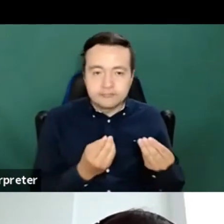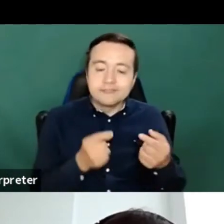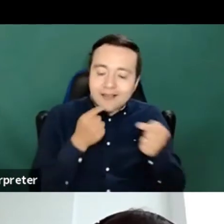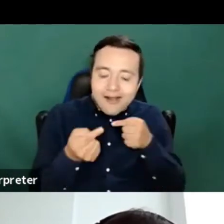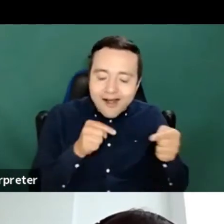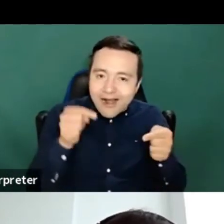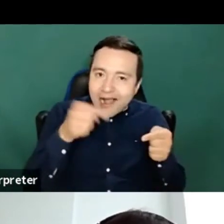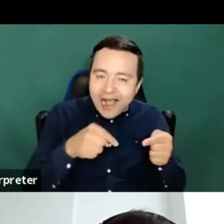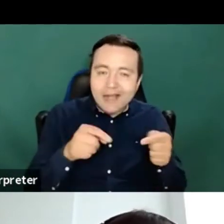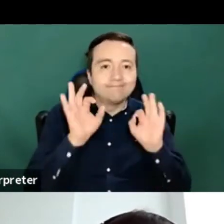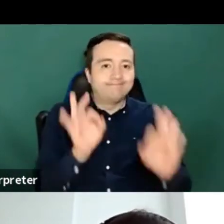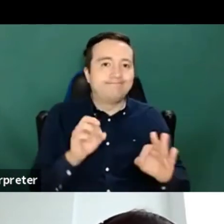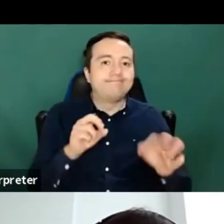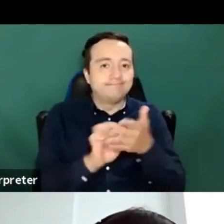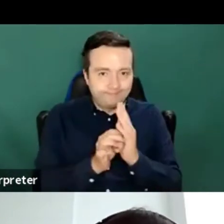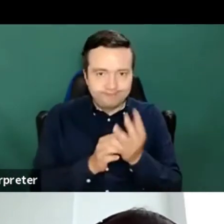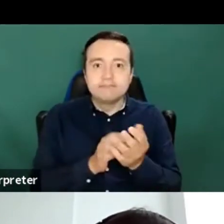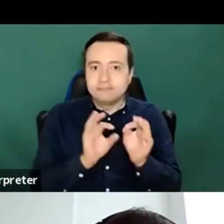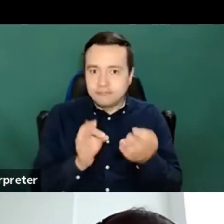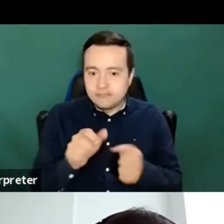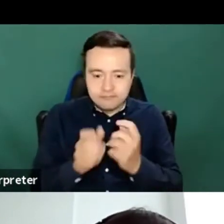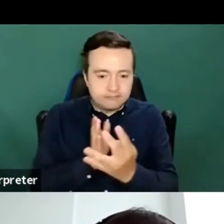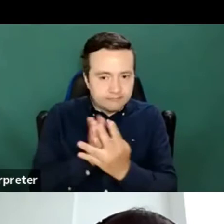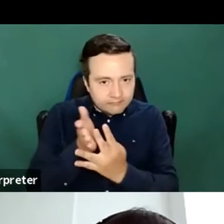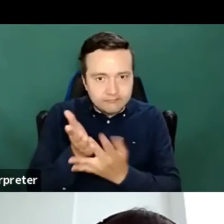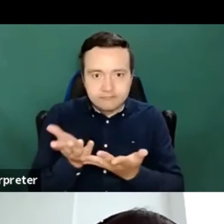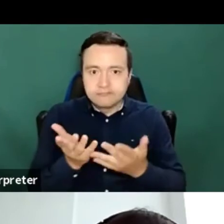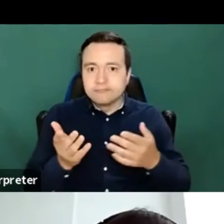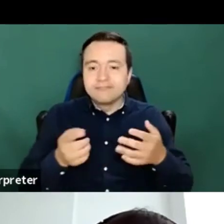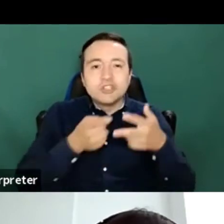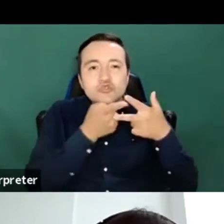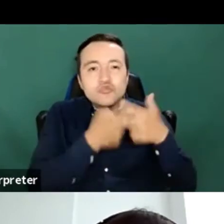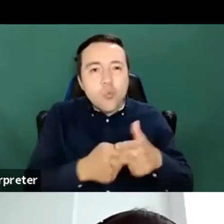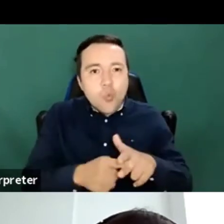the effort at all and I think that also speaks it seems to be very promising then for the